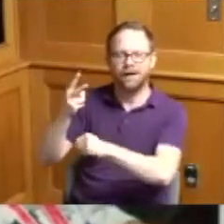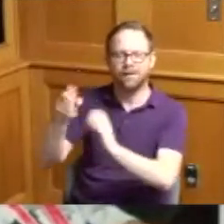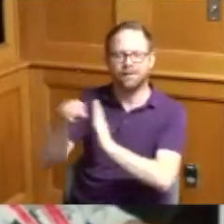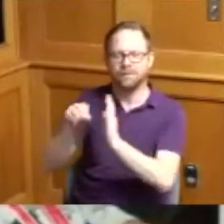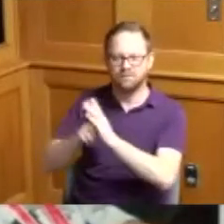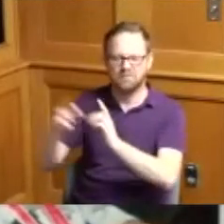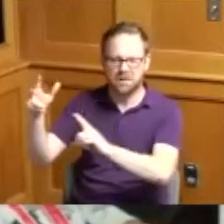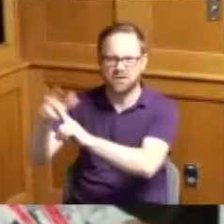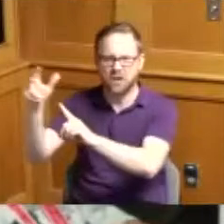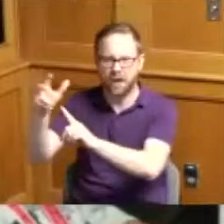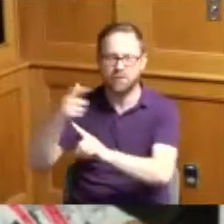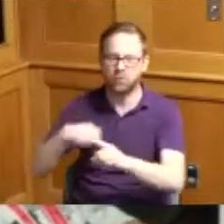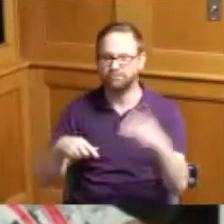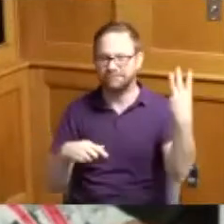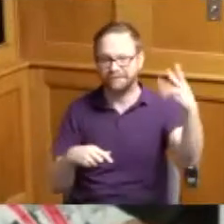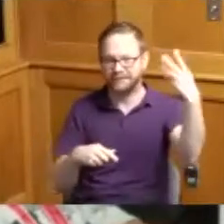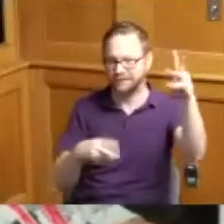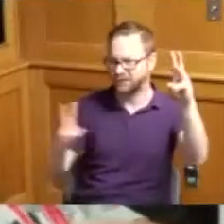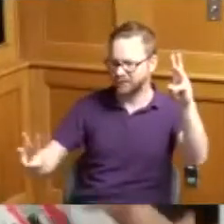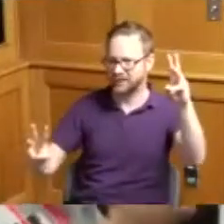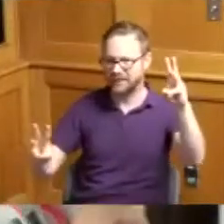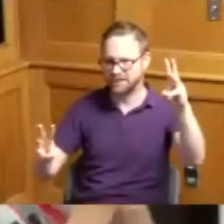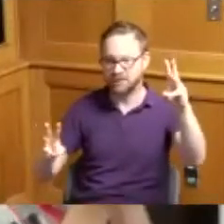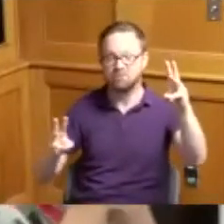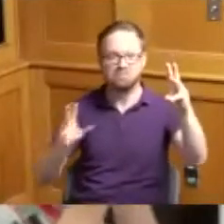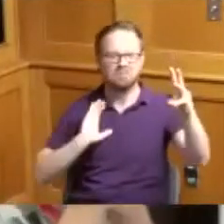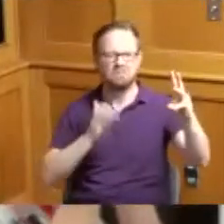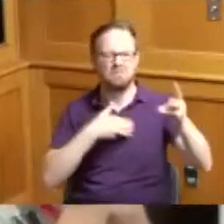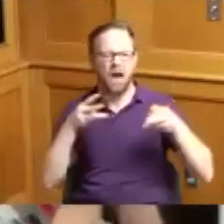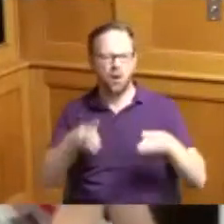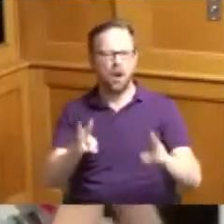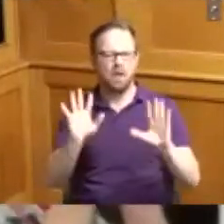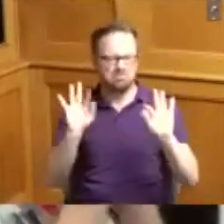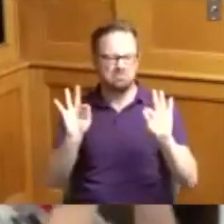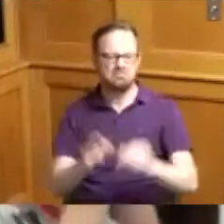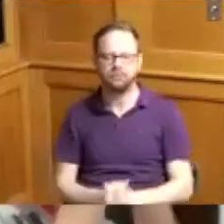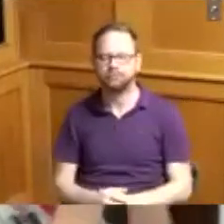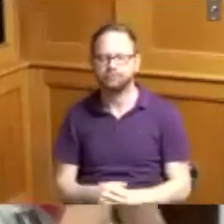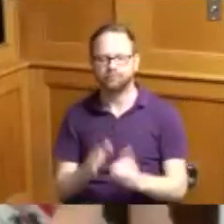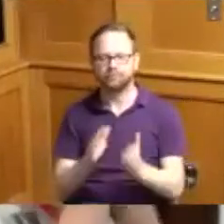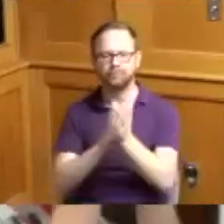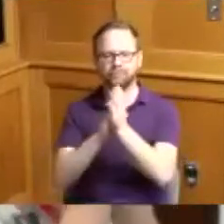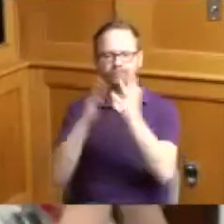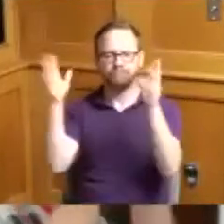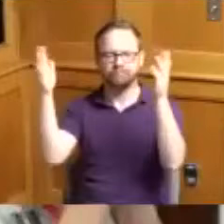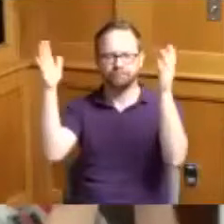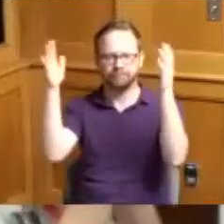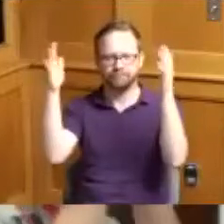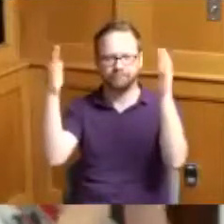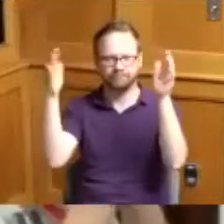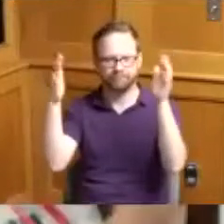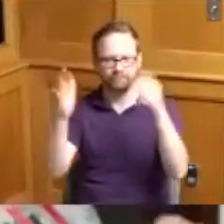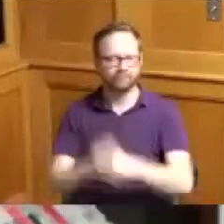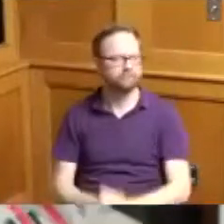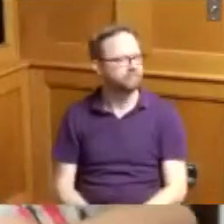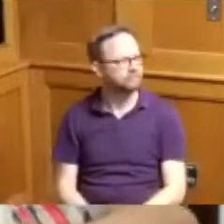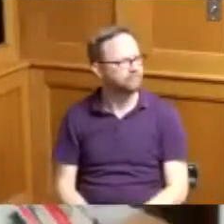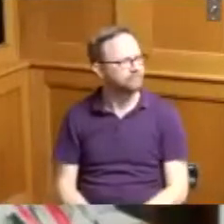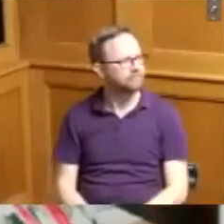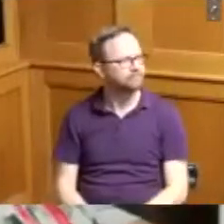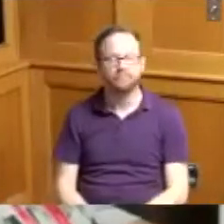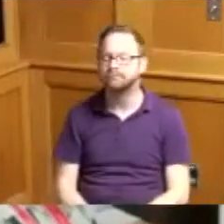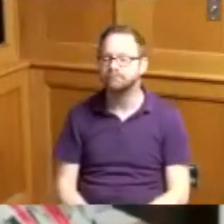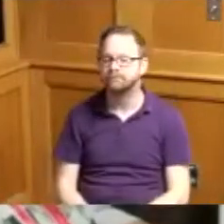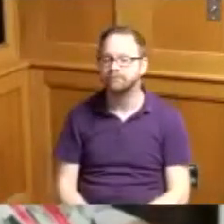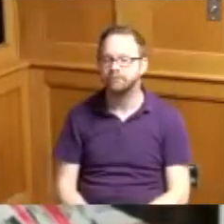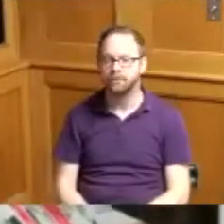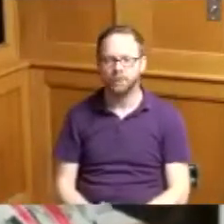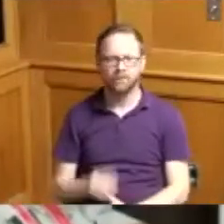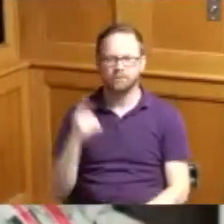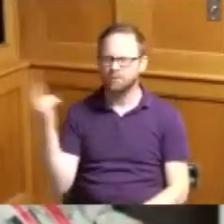it our way we did it the right way because end of the day it's always about the athletes